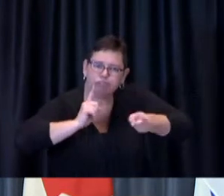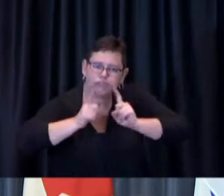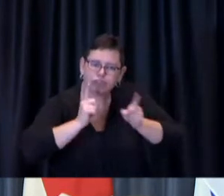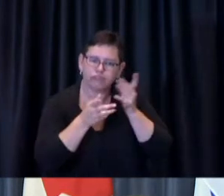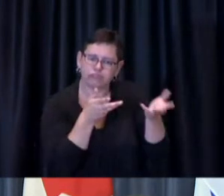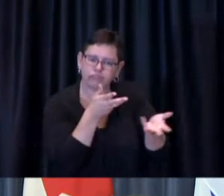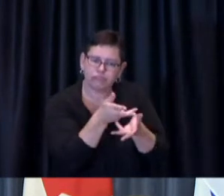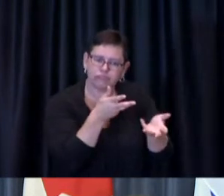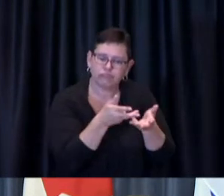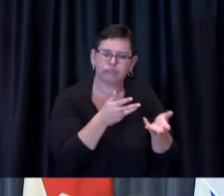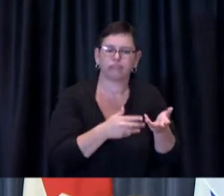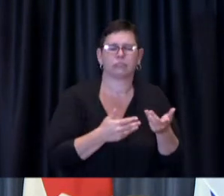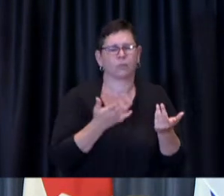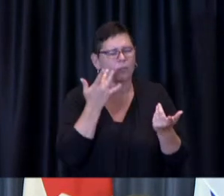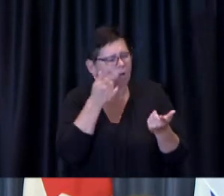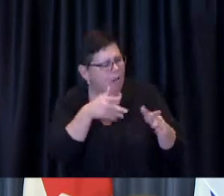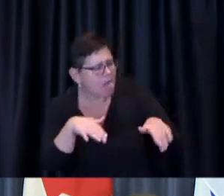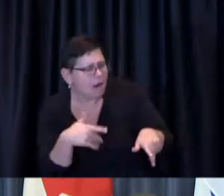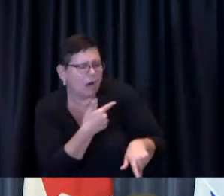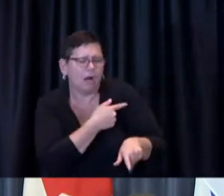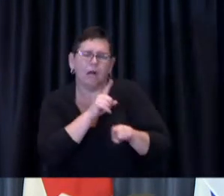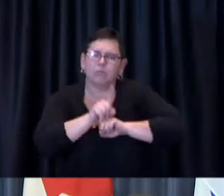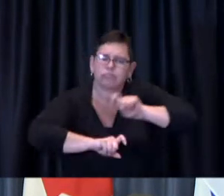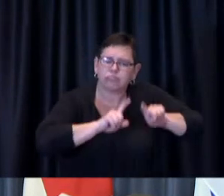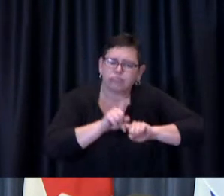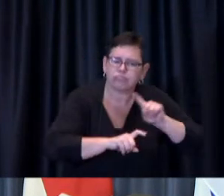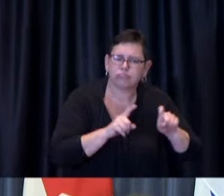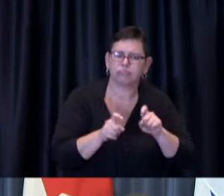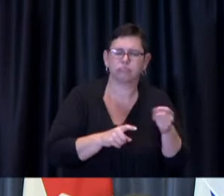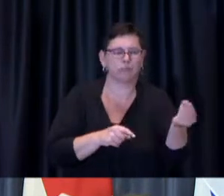and to really confirm what's been said people are actually telling us yes some have a degree